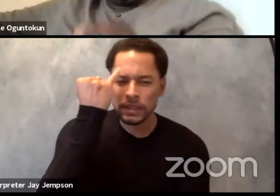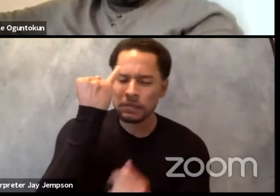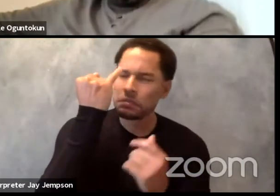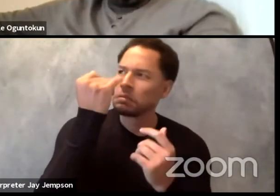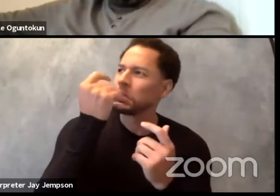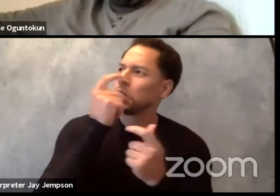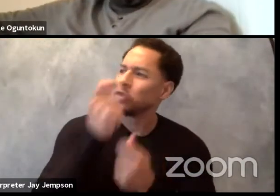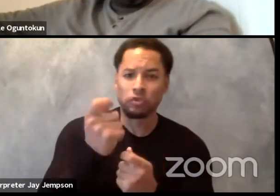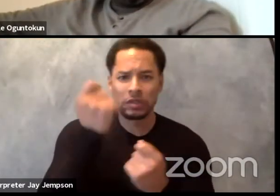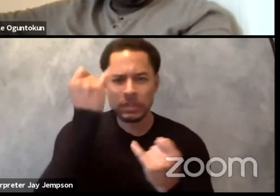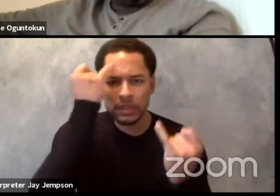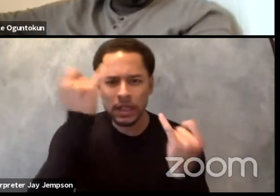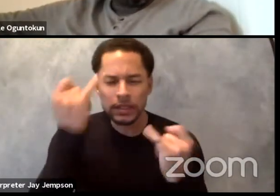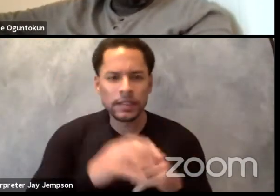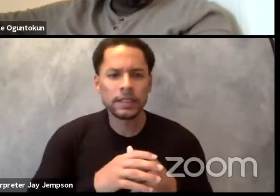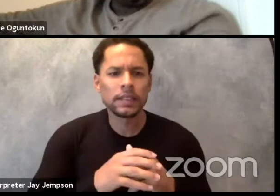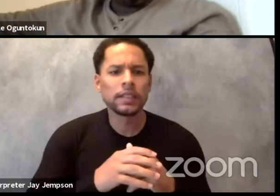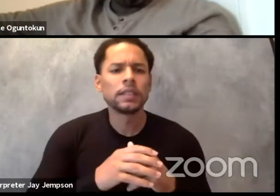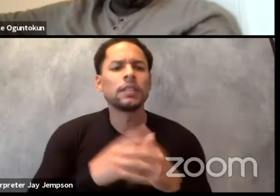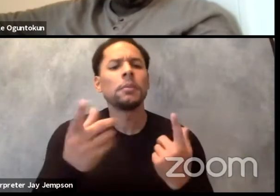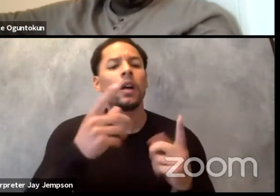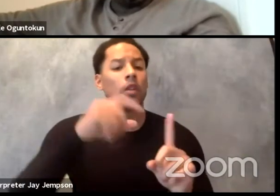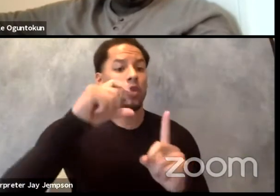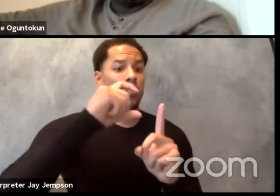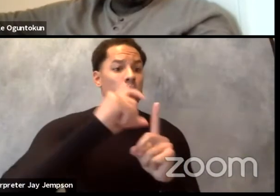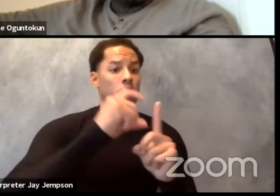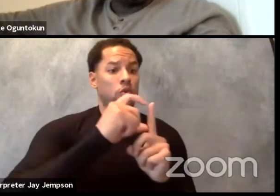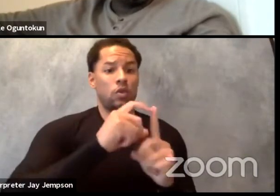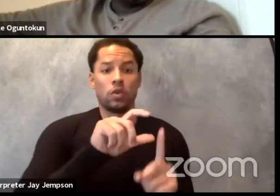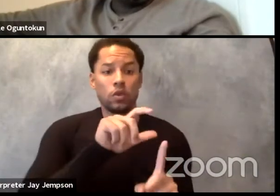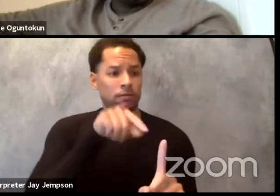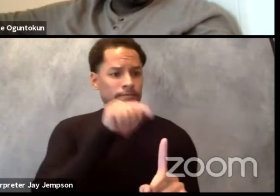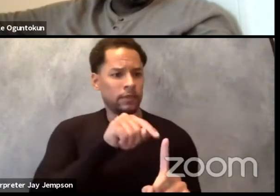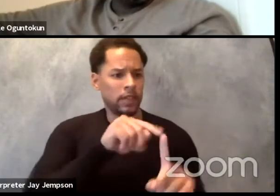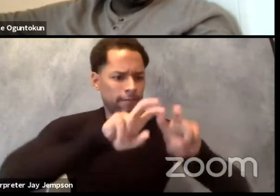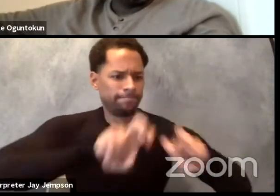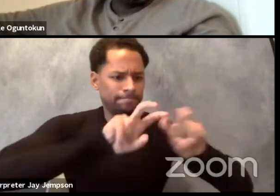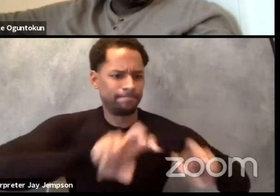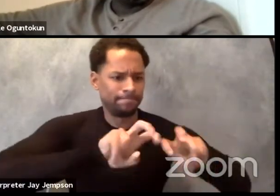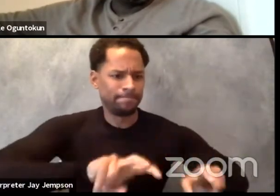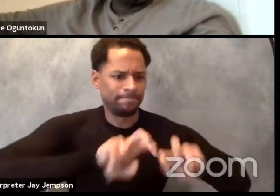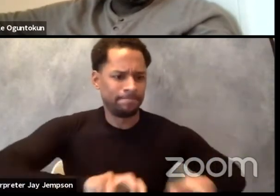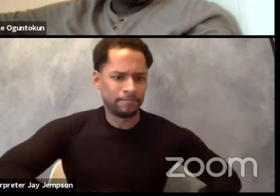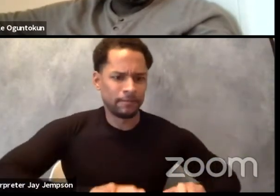the around the term itself. So that we move beyond the nomenclature dramaturgy